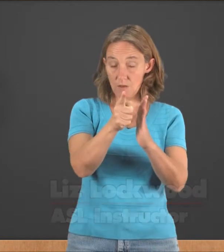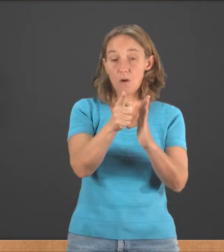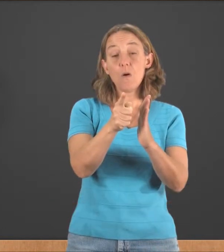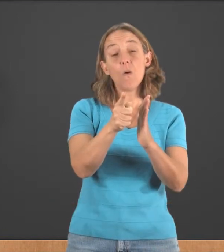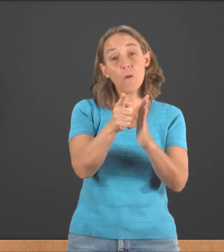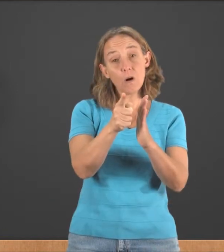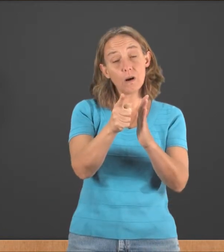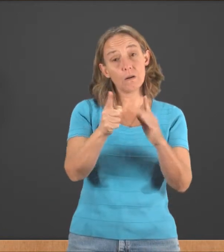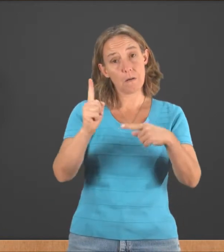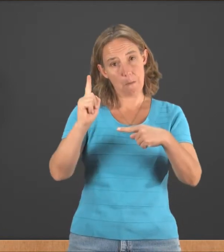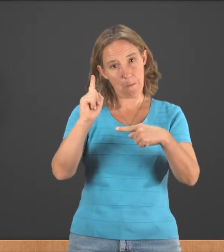Or